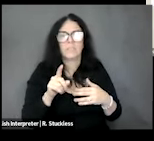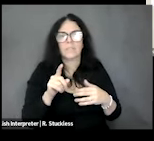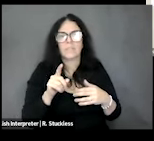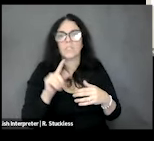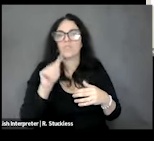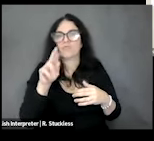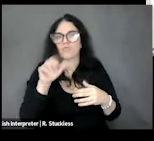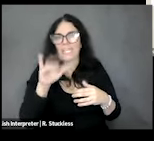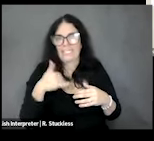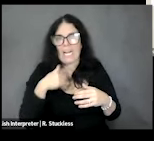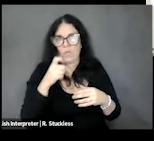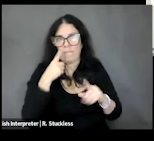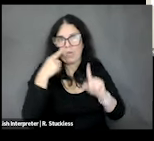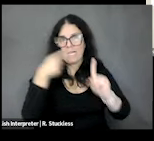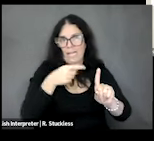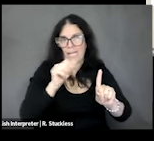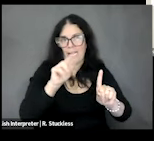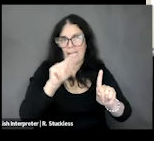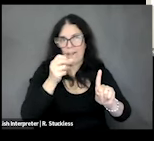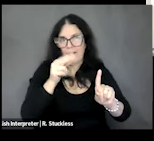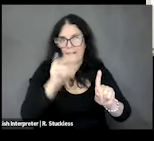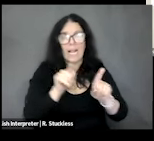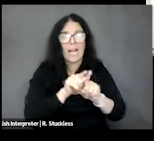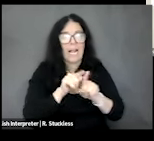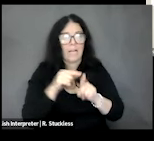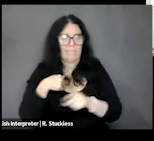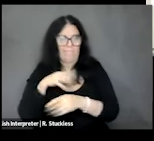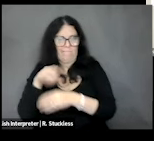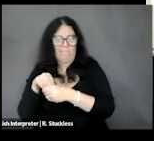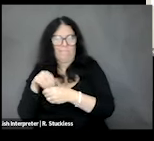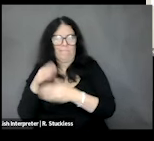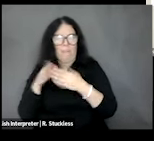Anthony. As a part of a public health partner in Montana, starting in 2000, we began working closely